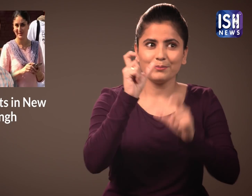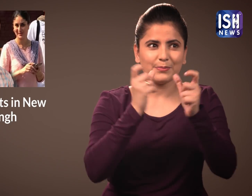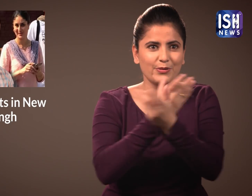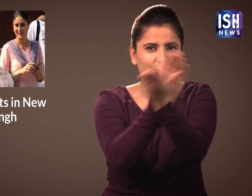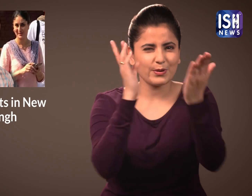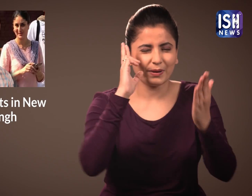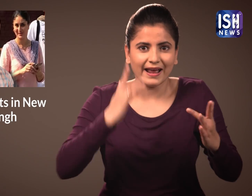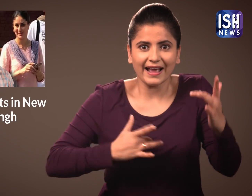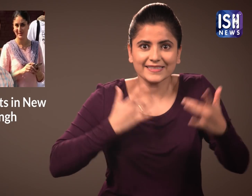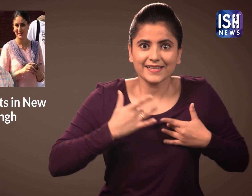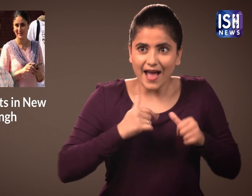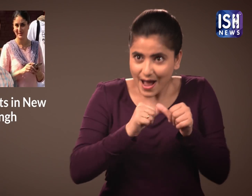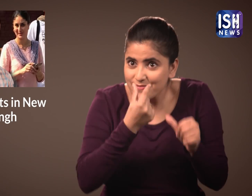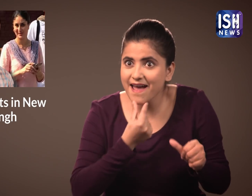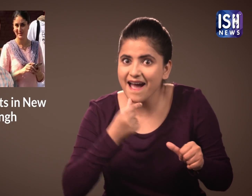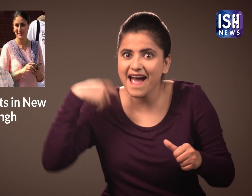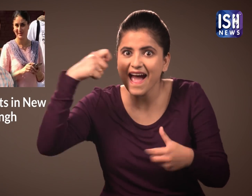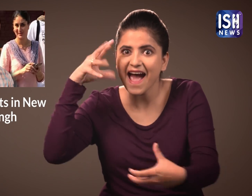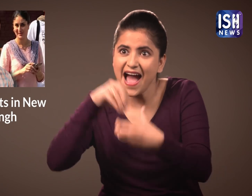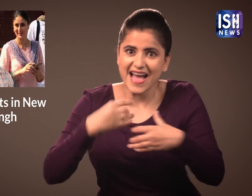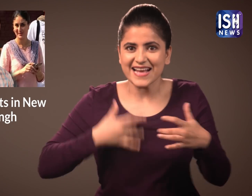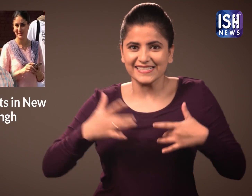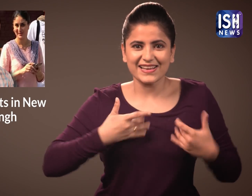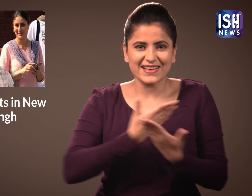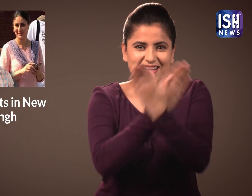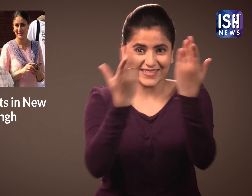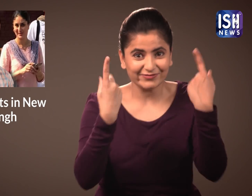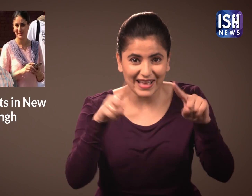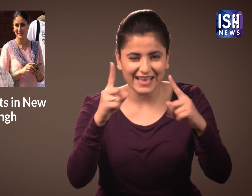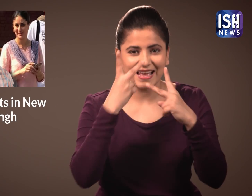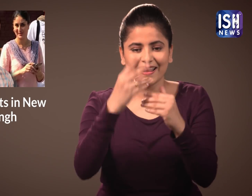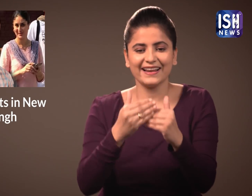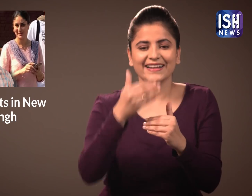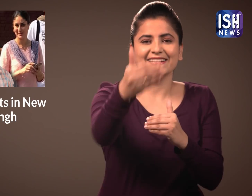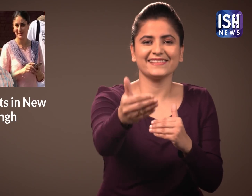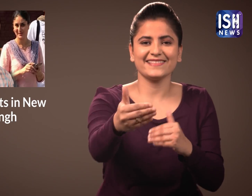I am sure you are all excited to watch Amir Khan's film.